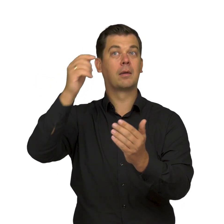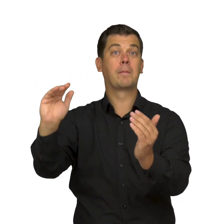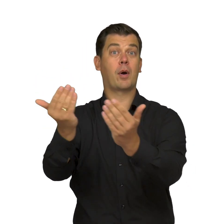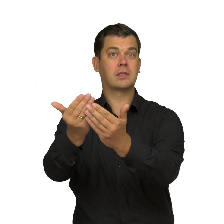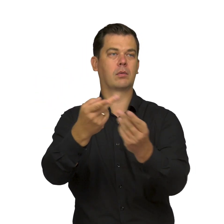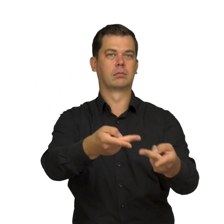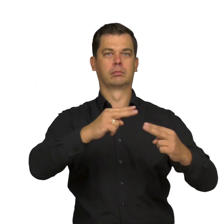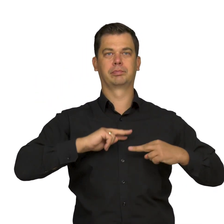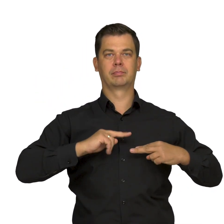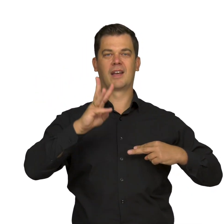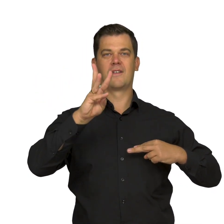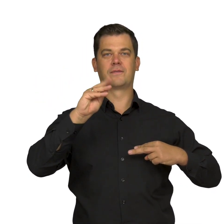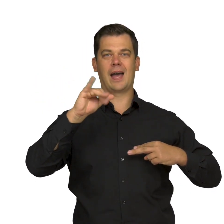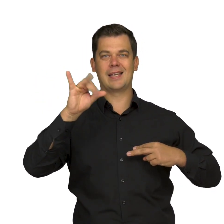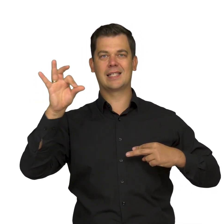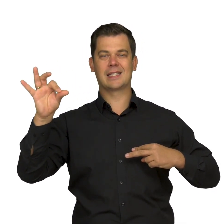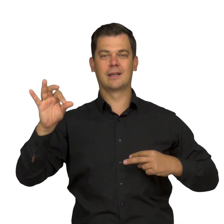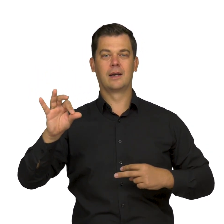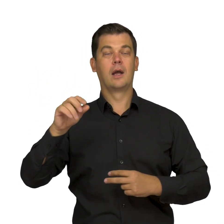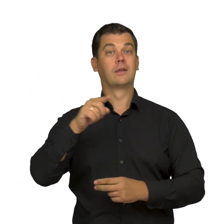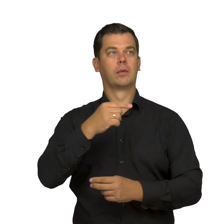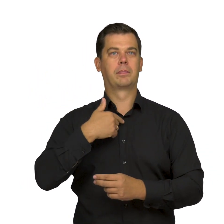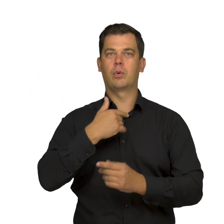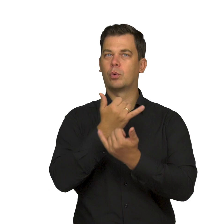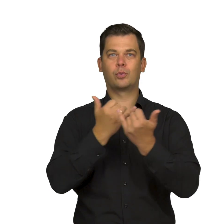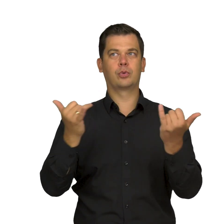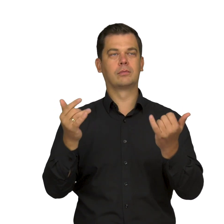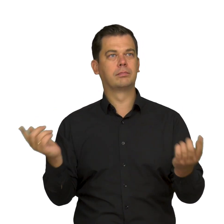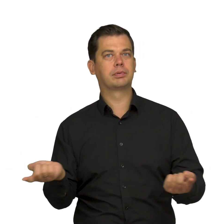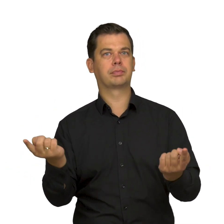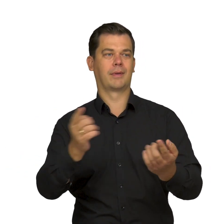and propagated Munch's perception of art in his various texts.